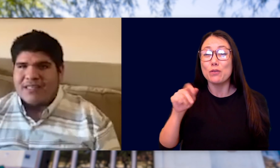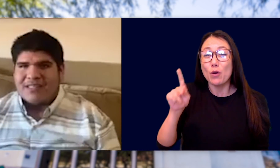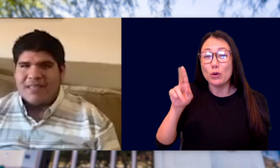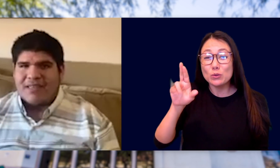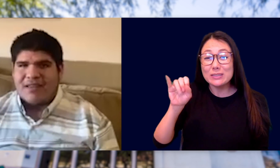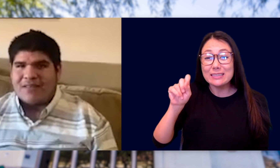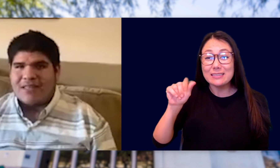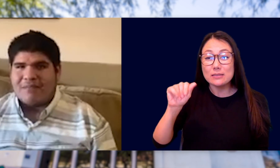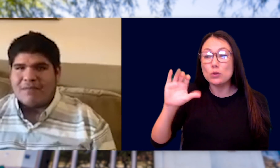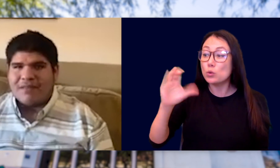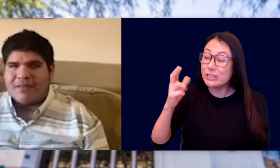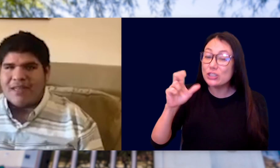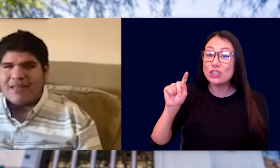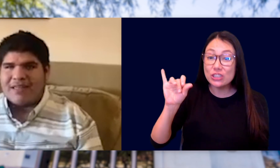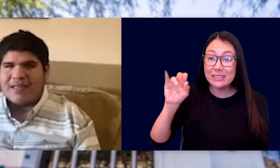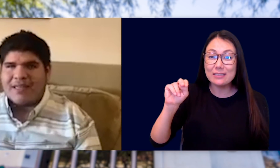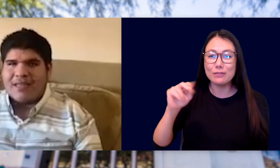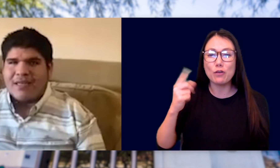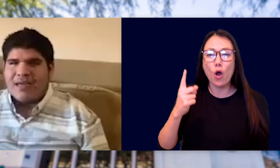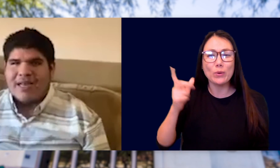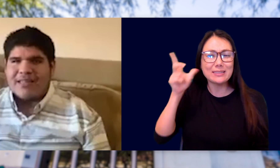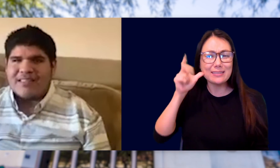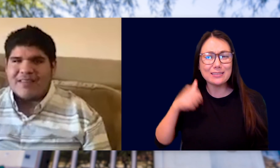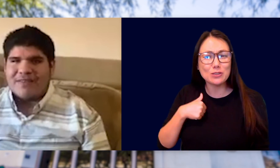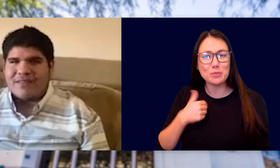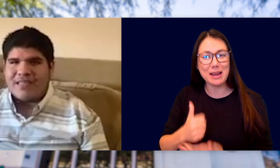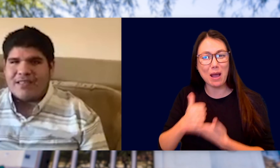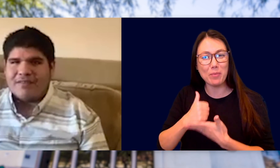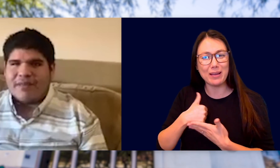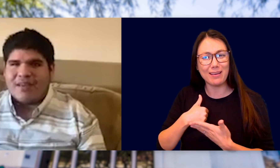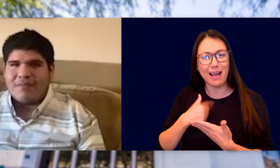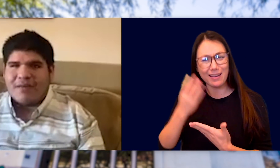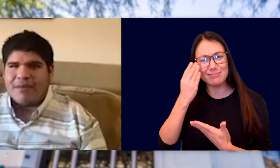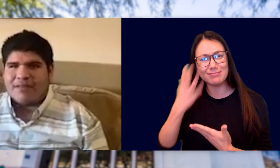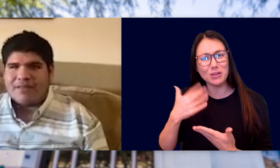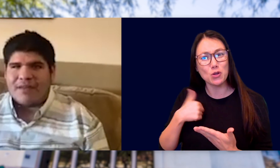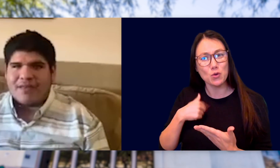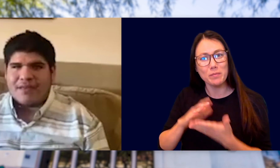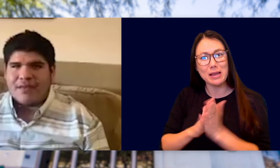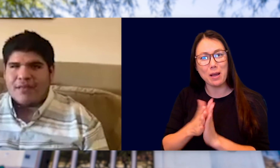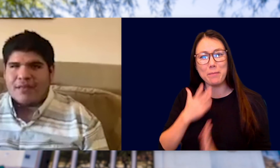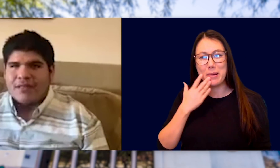TO ME AND HELPING ME WHEN I NEEDED IT. I CAN SAFELY SAY THAT YOU'VE BECOME MY BEST FRIEND.